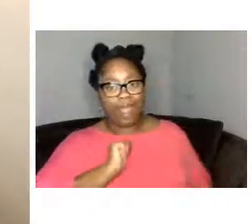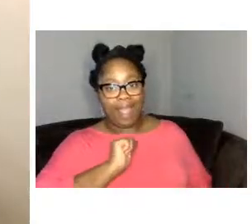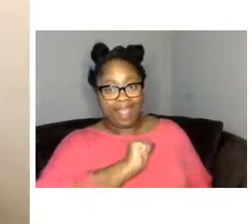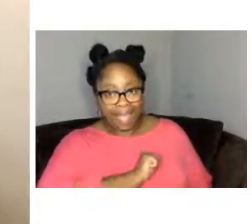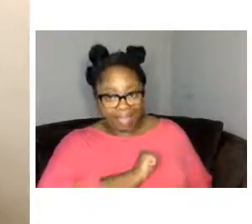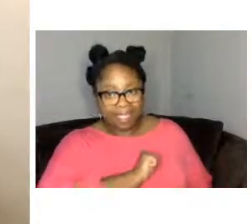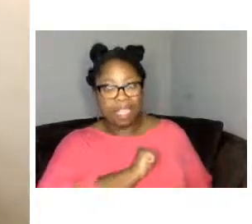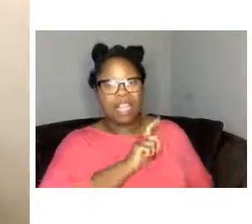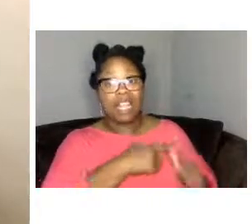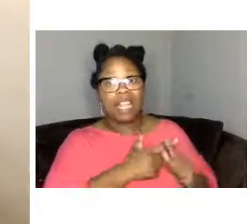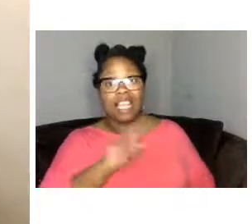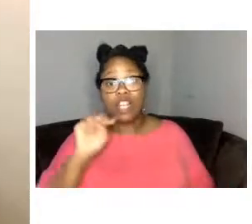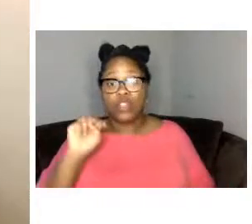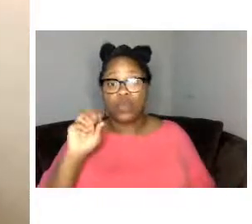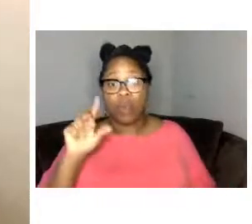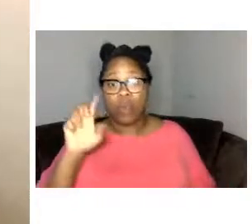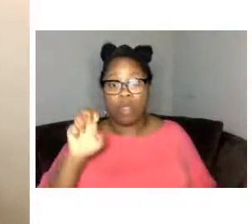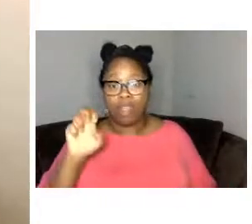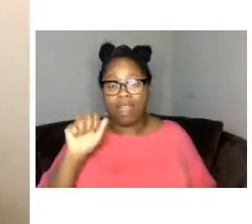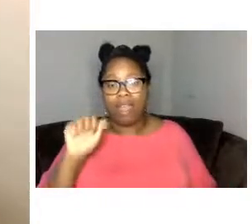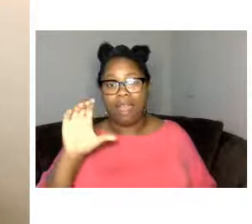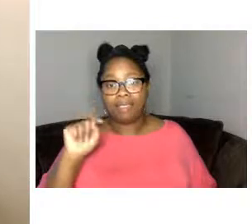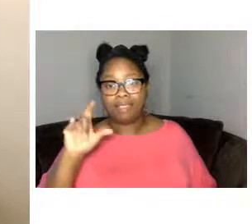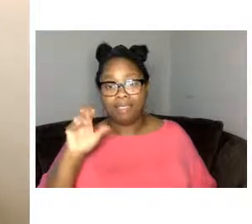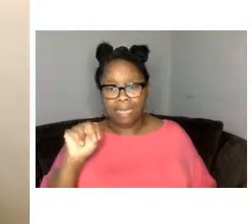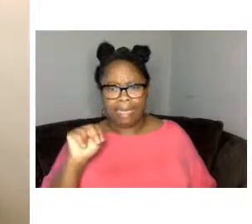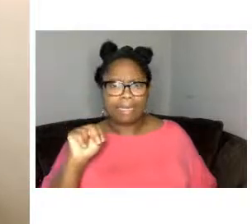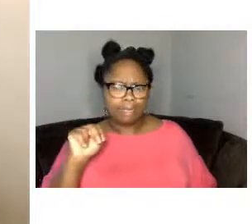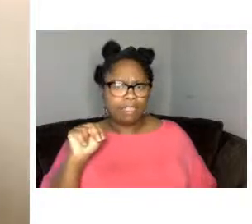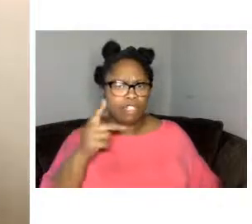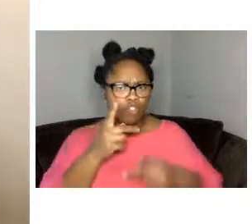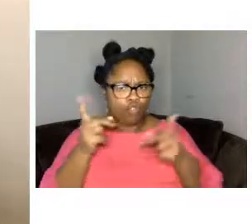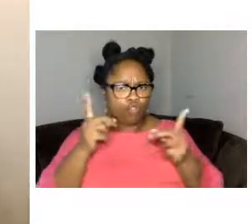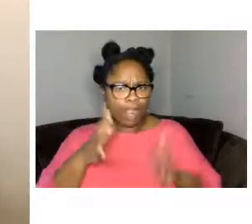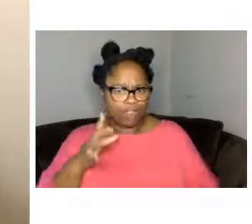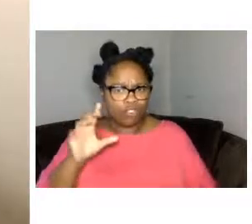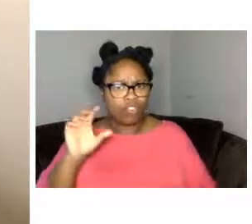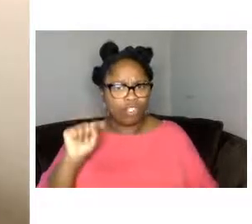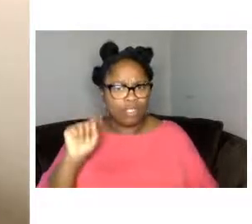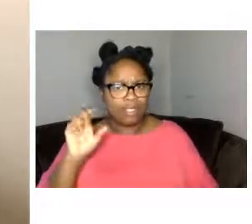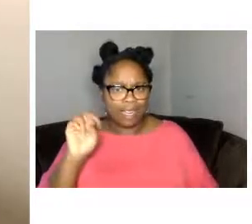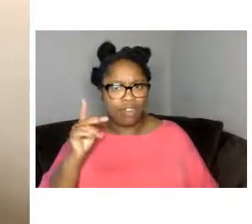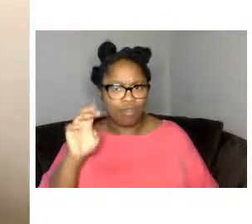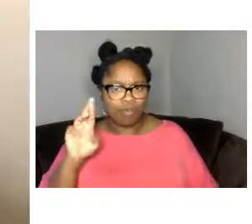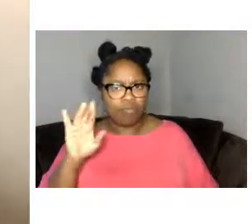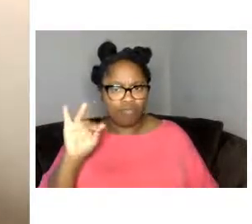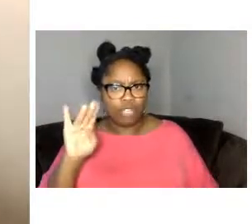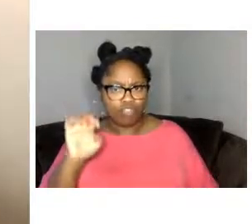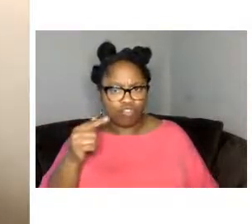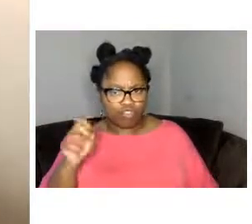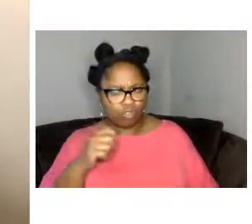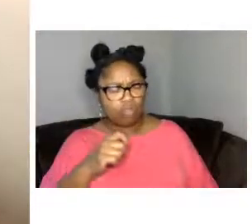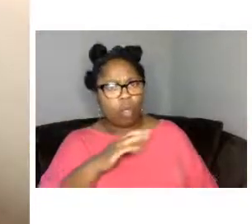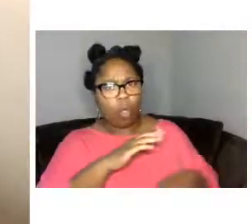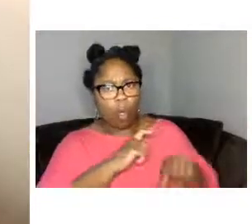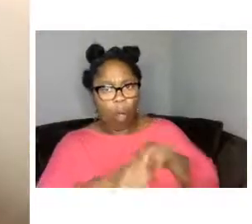director of tinderbridge and he spoke about a young man named savage he told me that savage didn't really